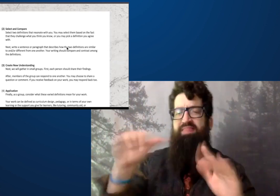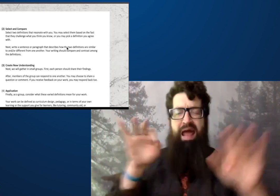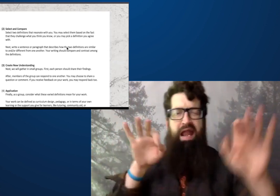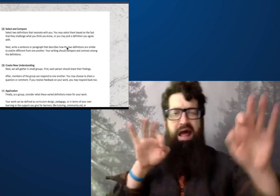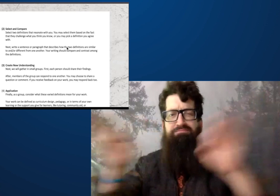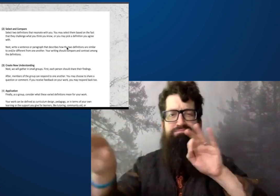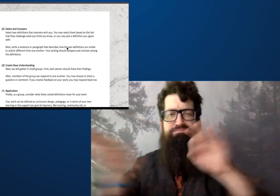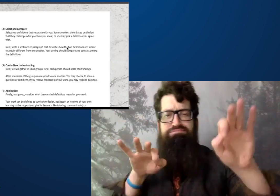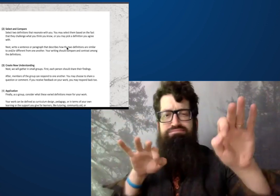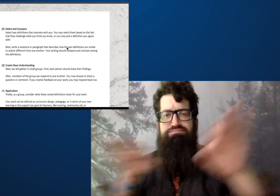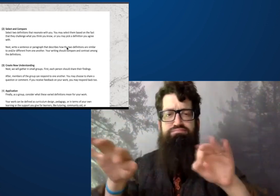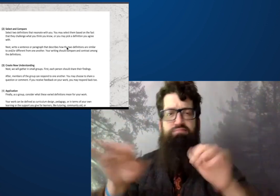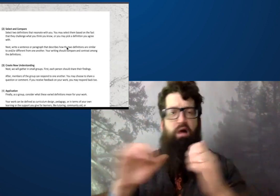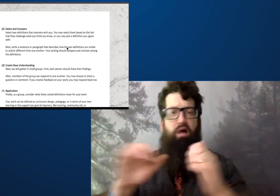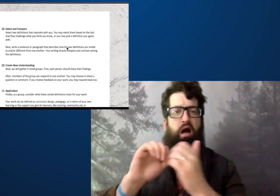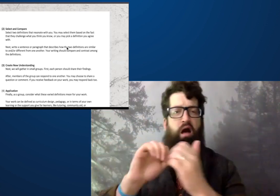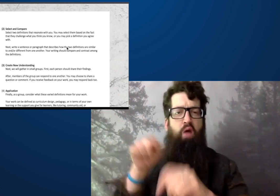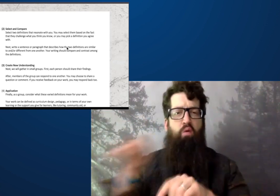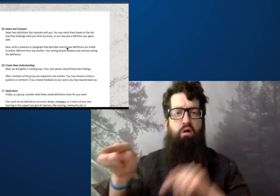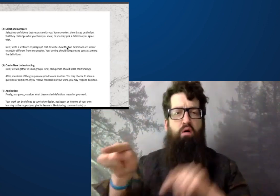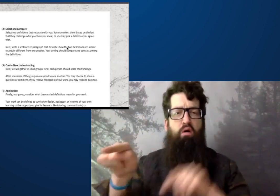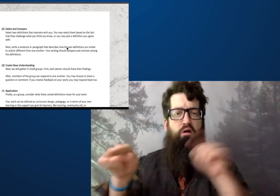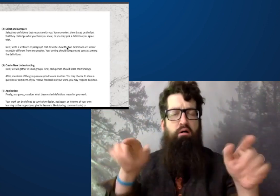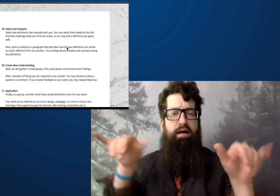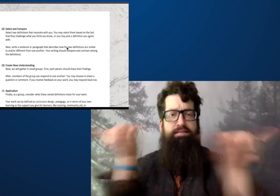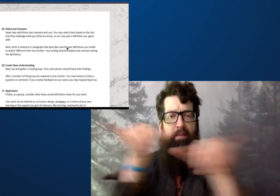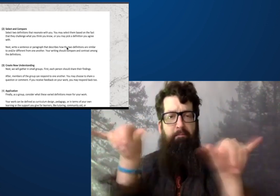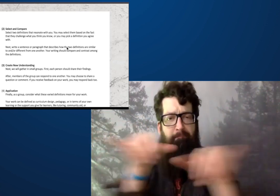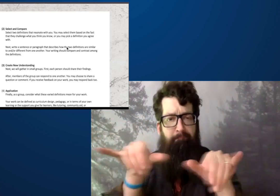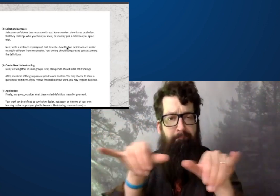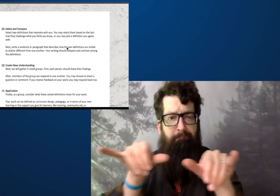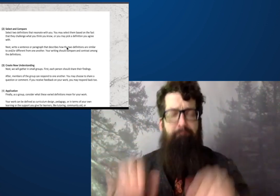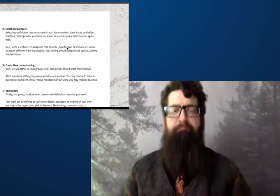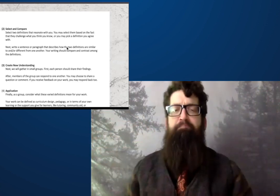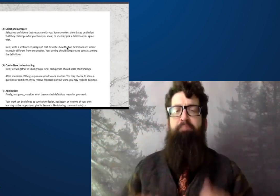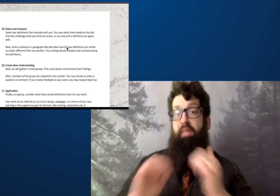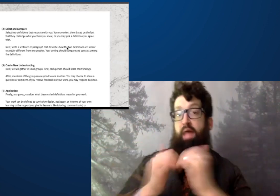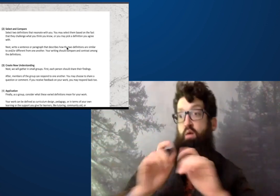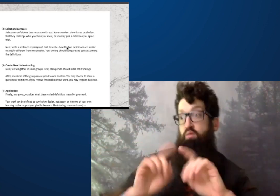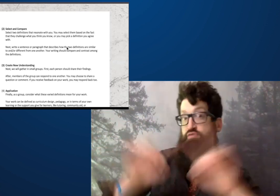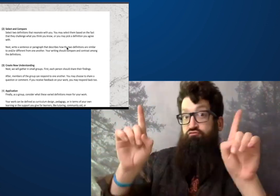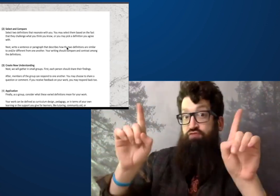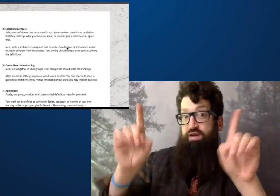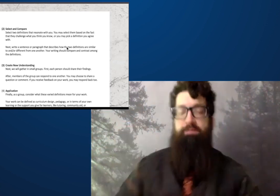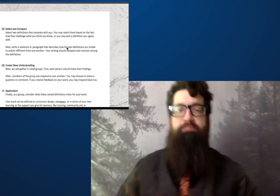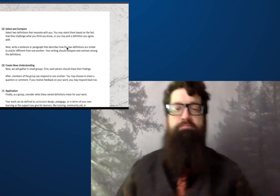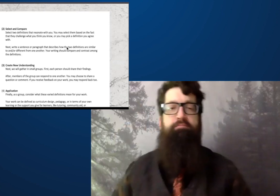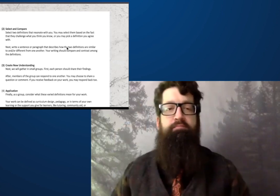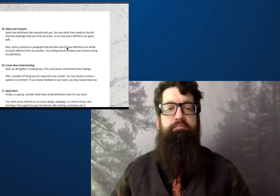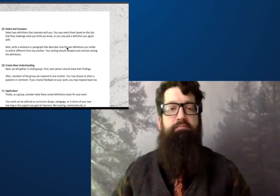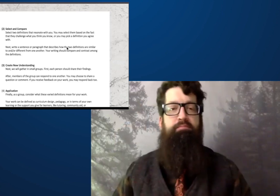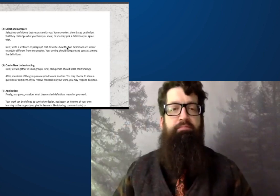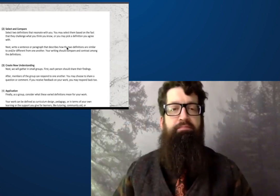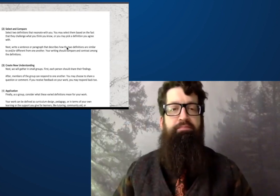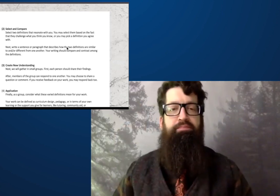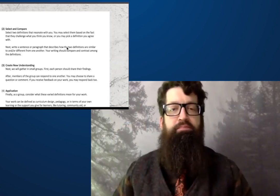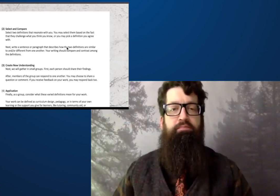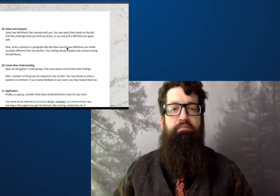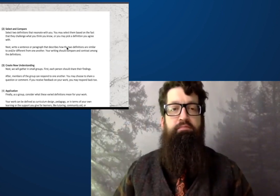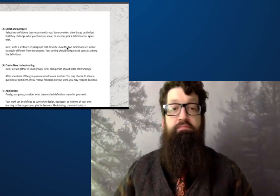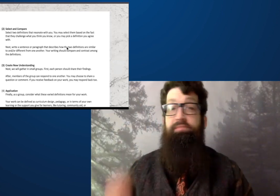It could be sentence or paragraph outlining how these two definitions are